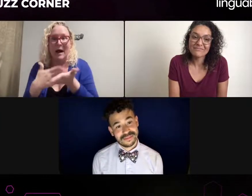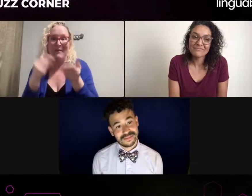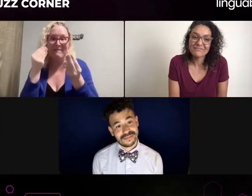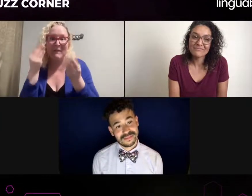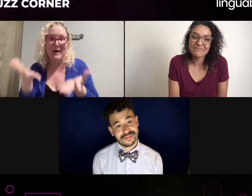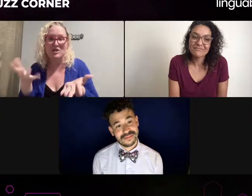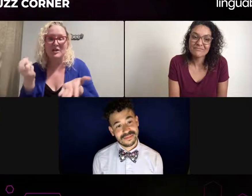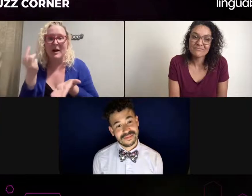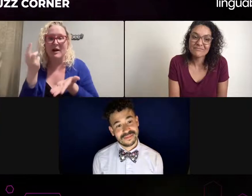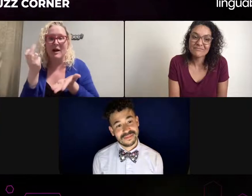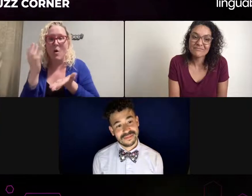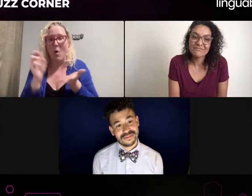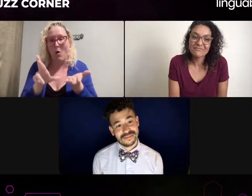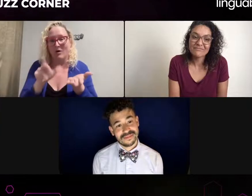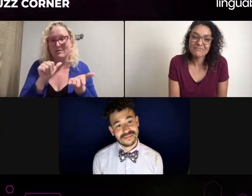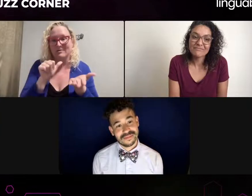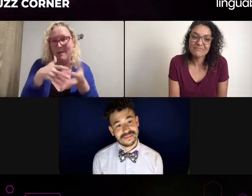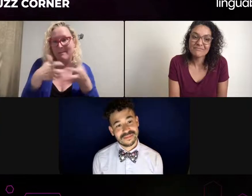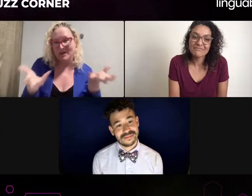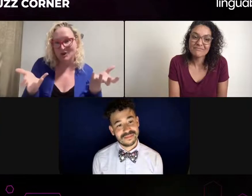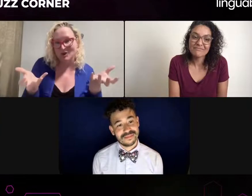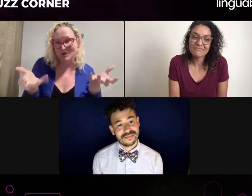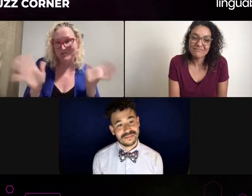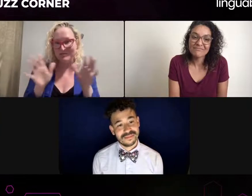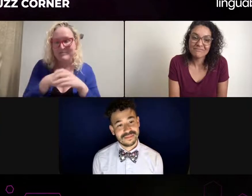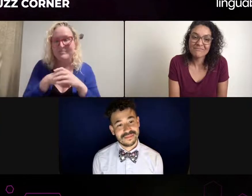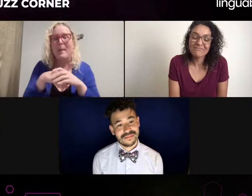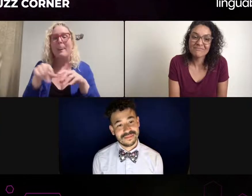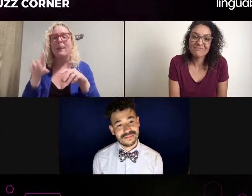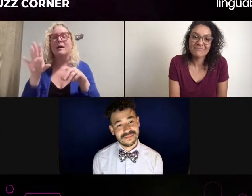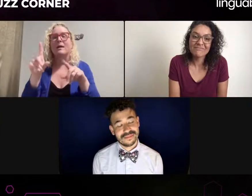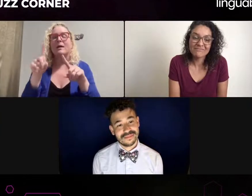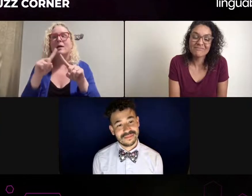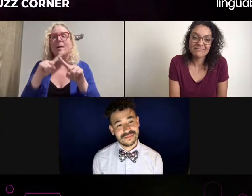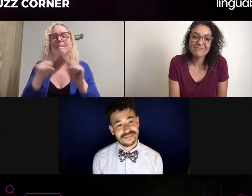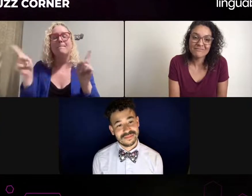I want to go back to Rayni's question. I think that's so important. I'm wondering